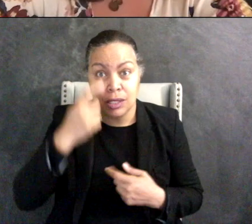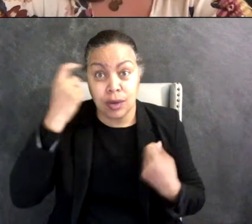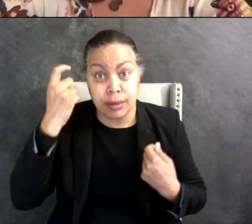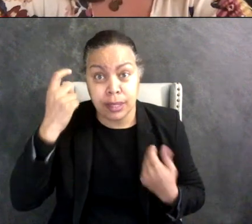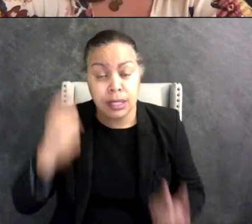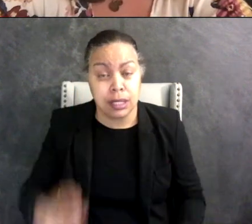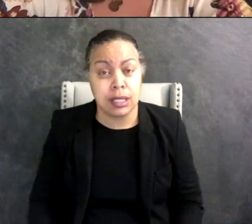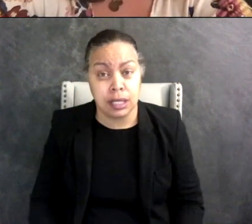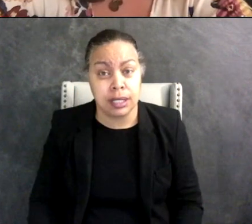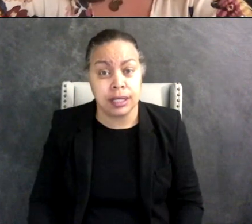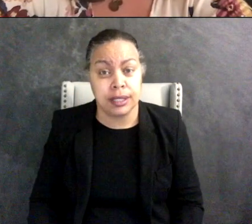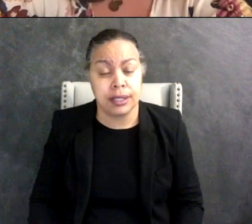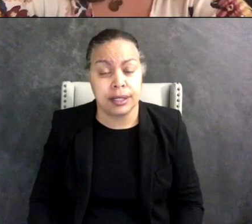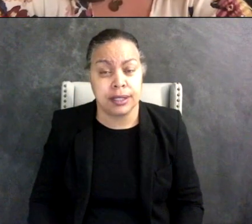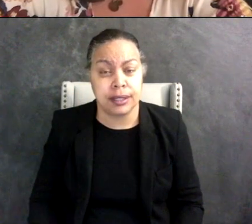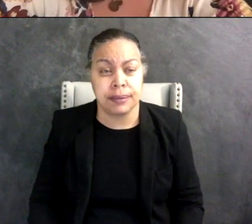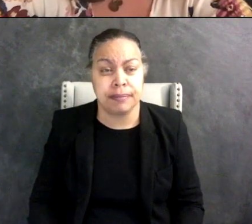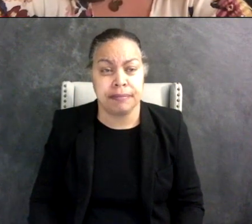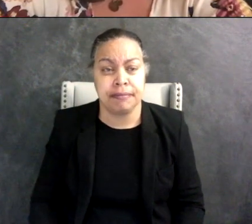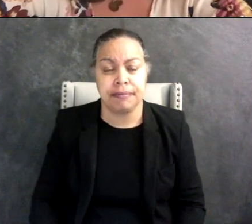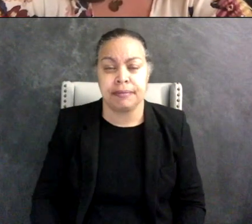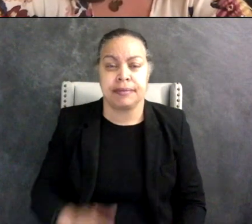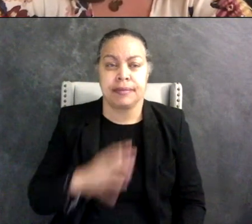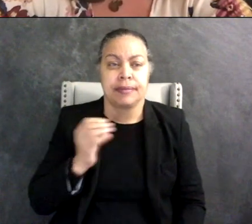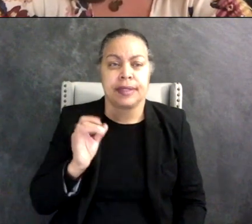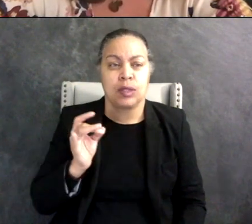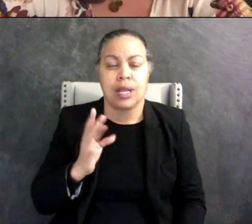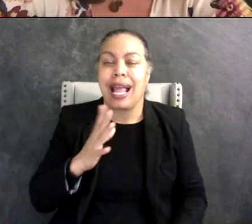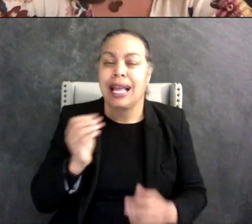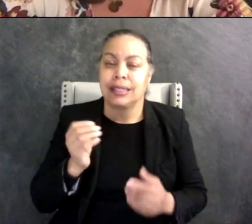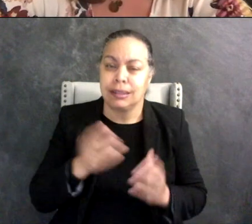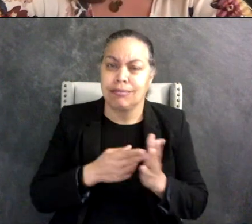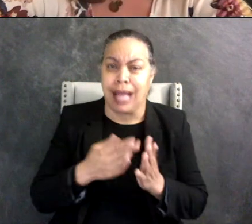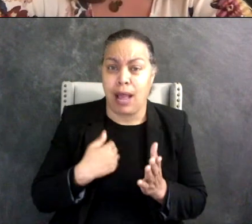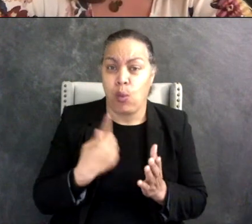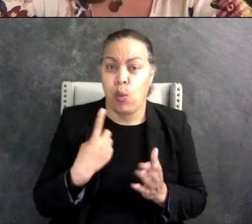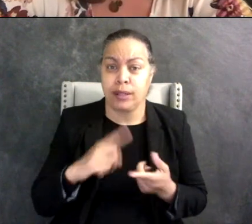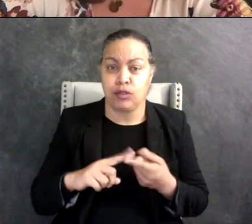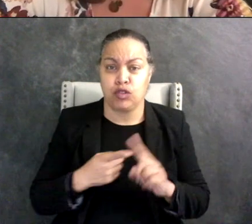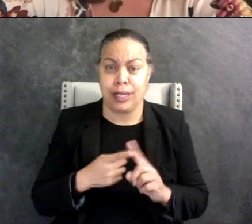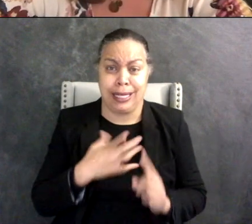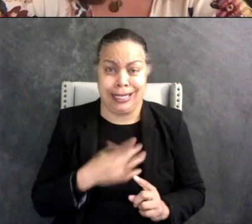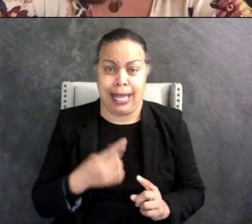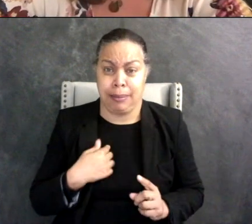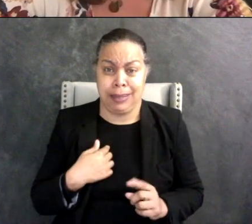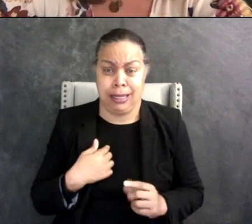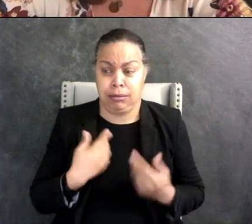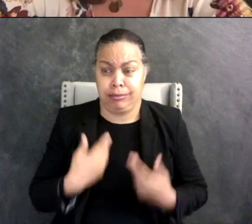when I found out. And the thing is I did have one friend who liked me the way I was so I don't